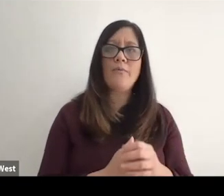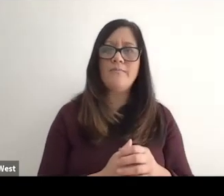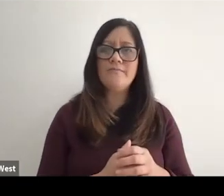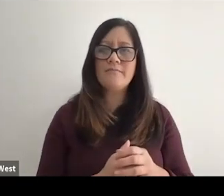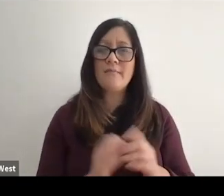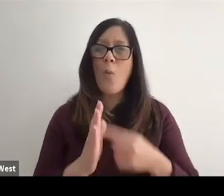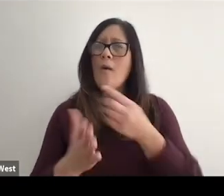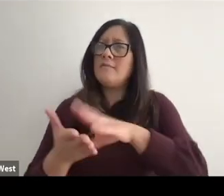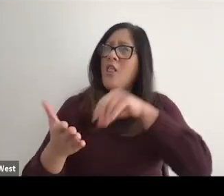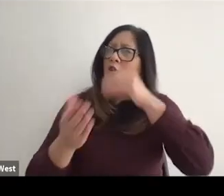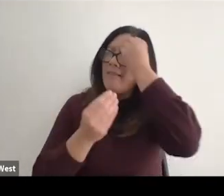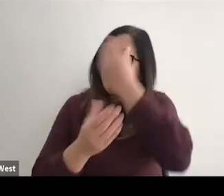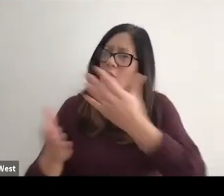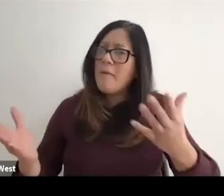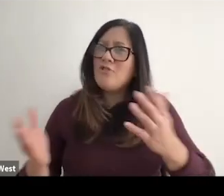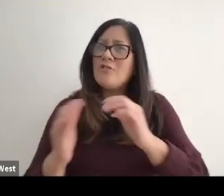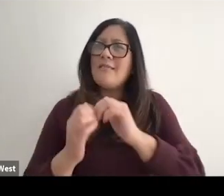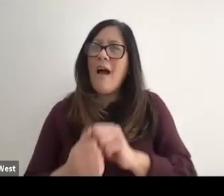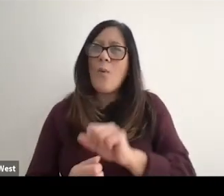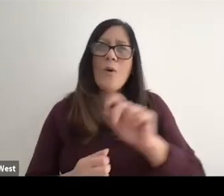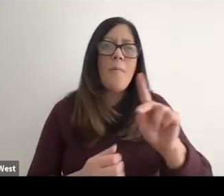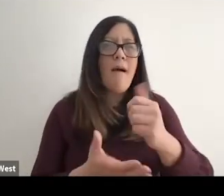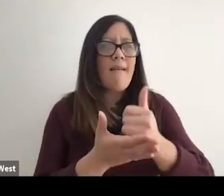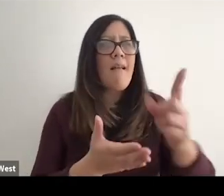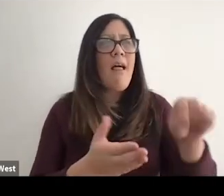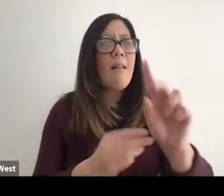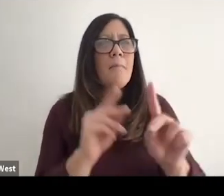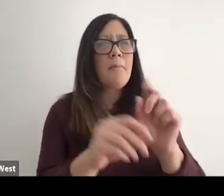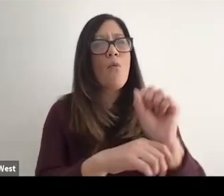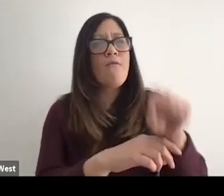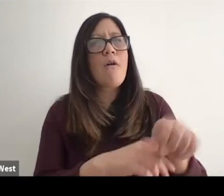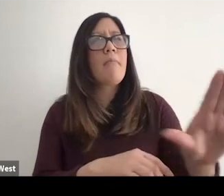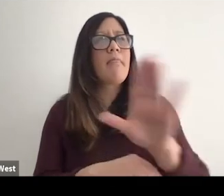How do I need to go back and help them? Overcome those fears that they have and